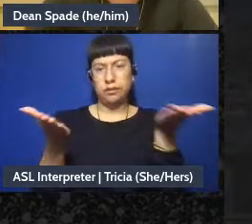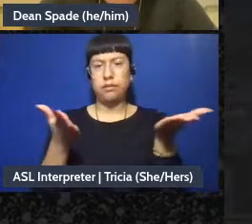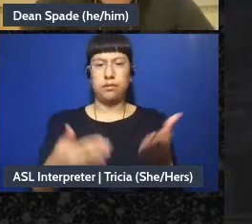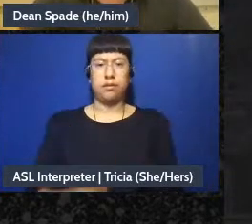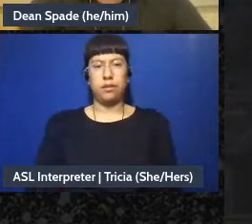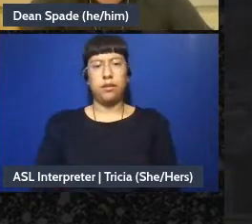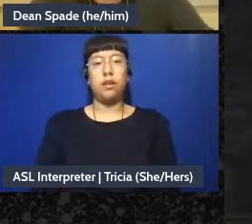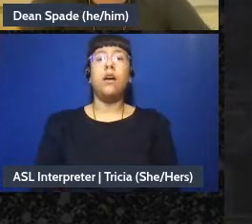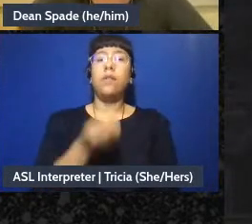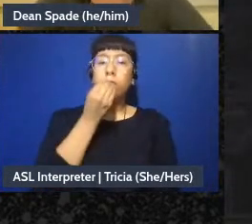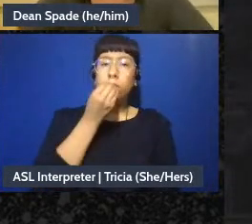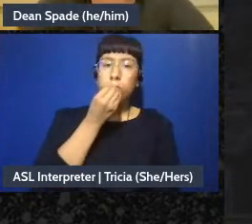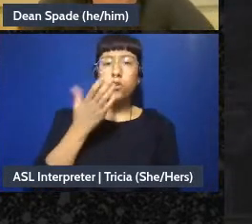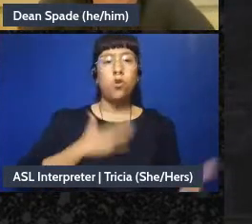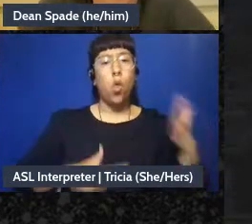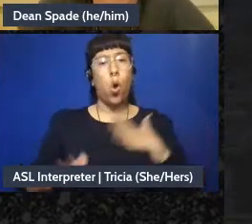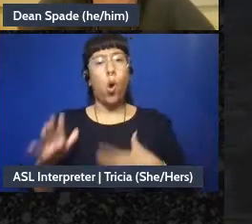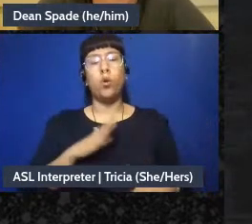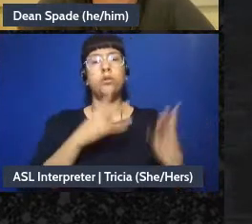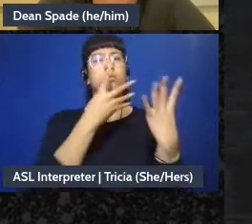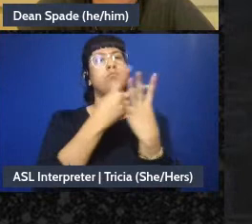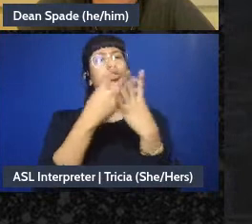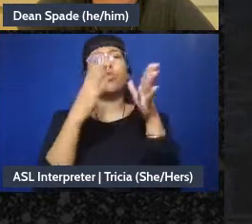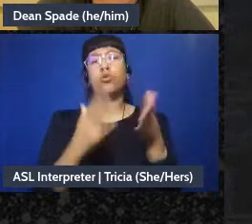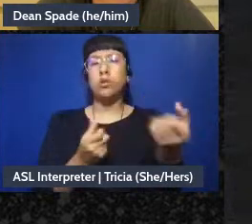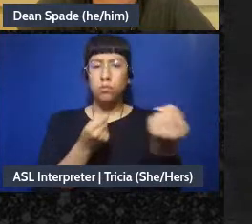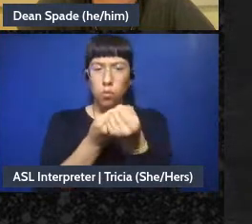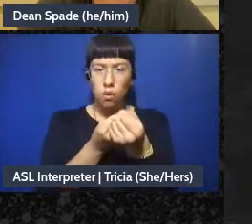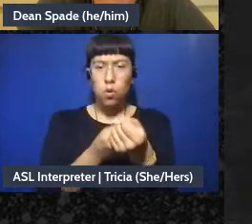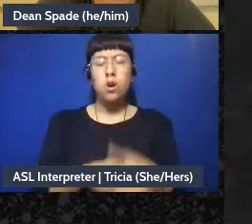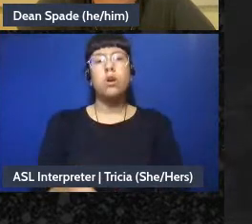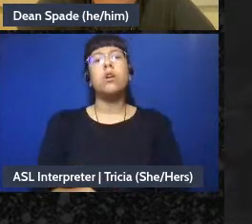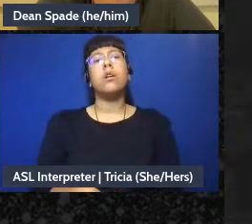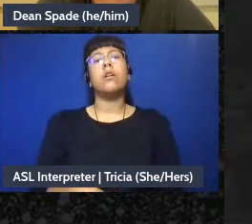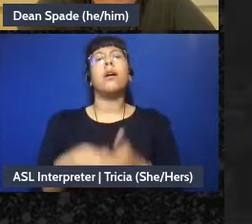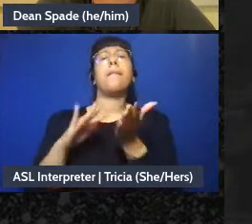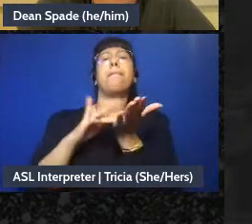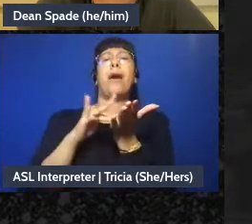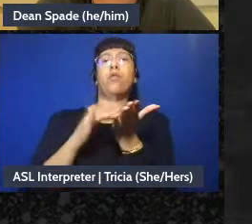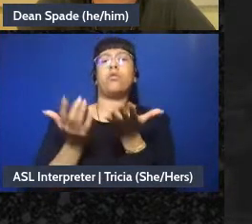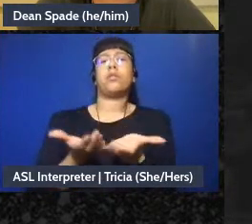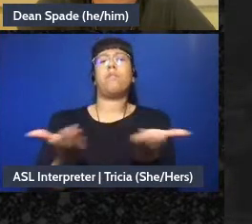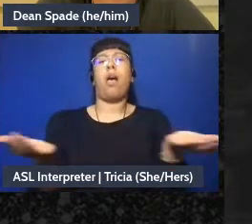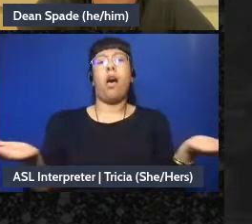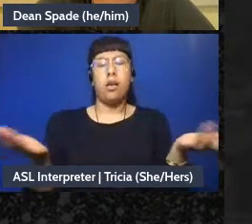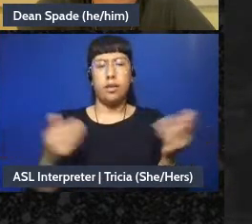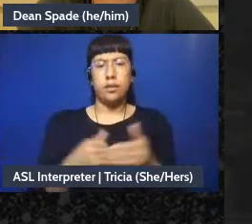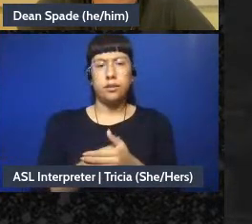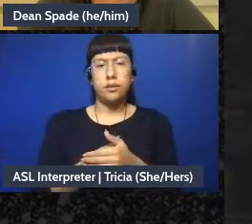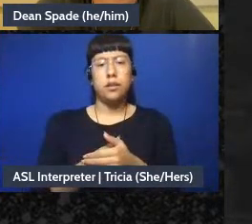Food, clothes, prisoner support, medical supplies, homeless support,